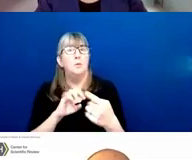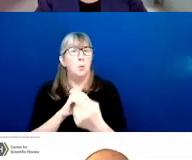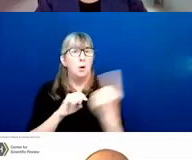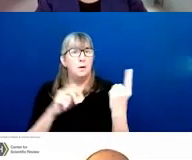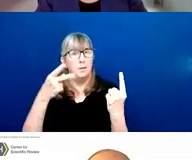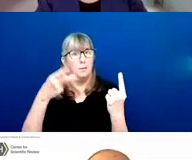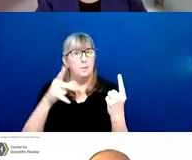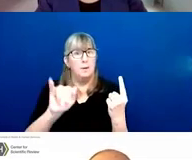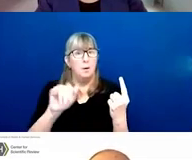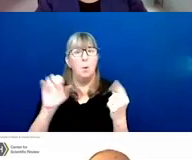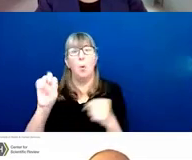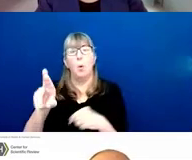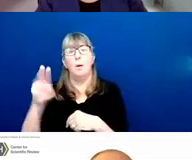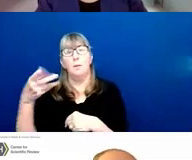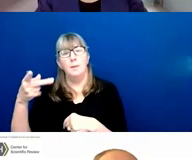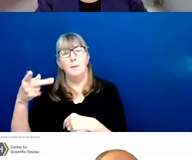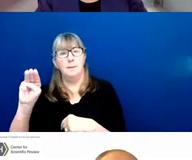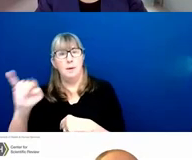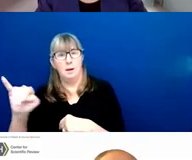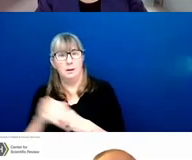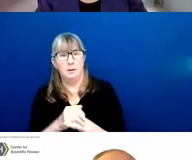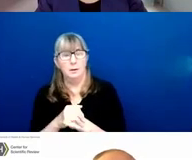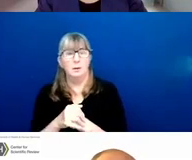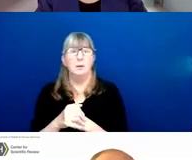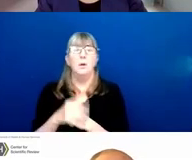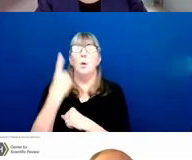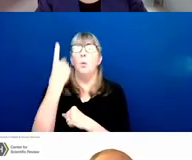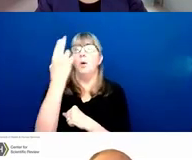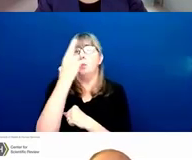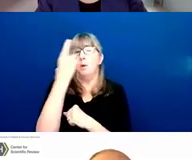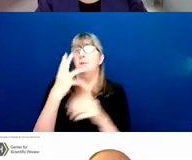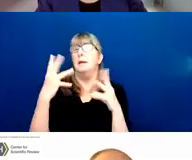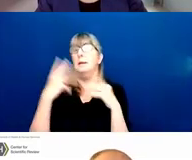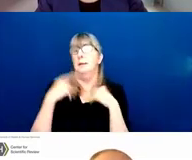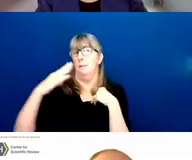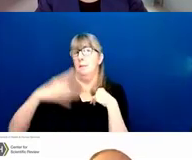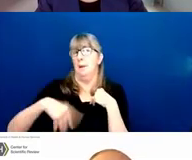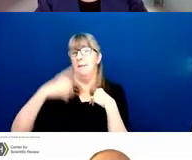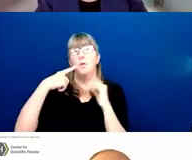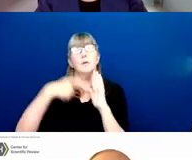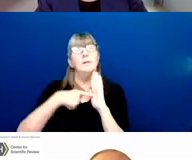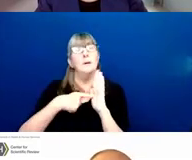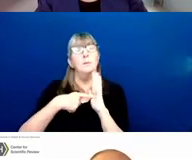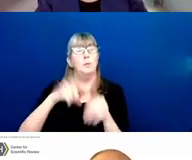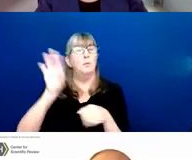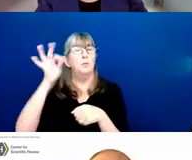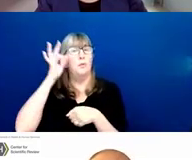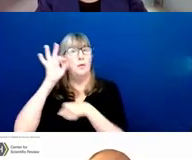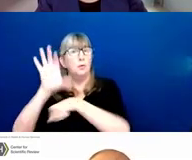There are reasons that we would be able to take your application late. For example, if there are federal computer systems issues.